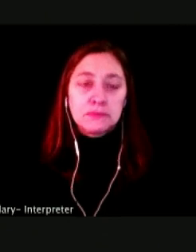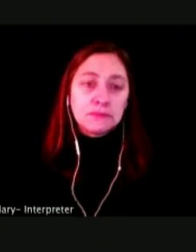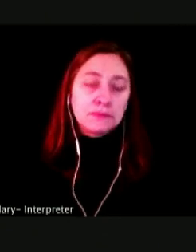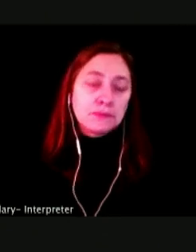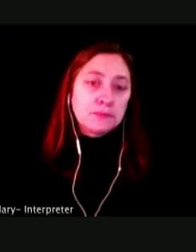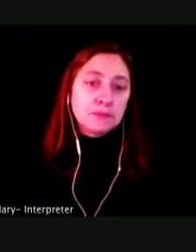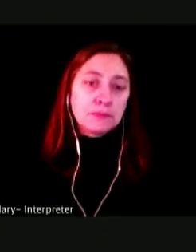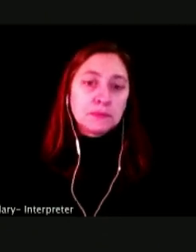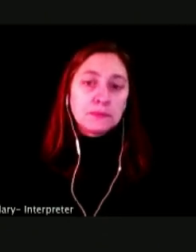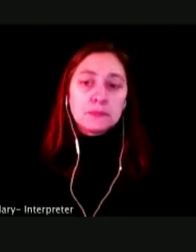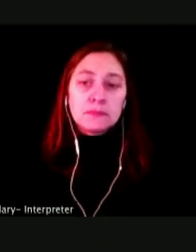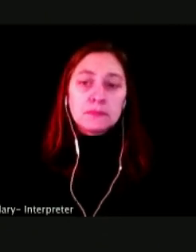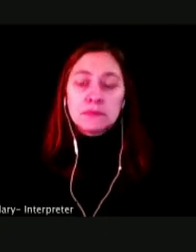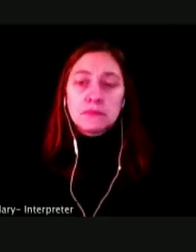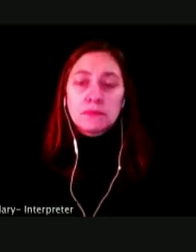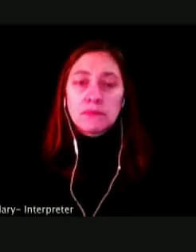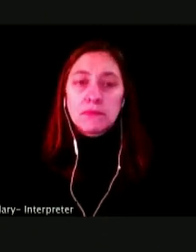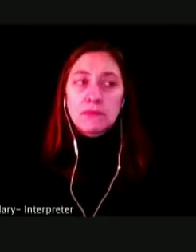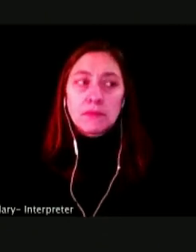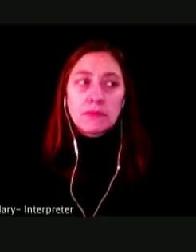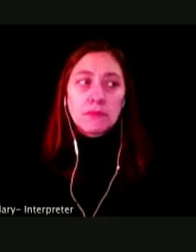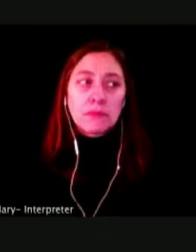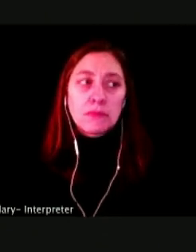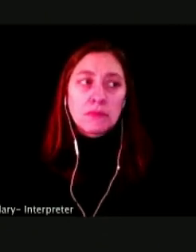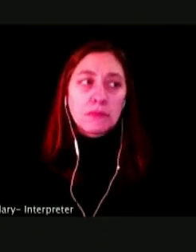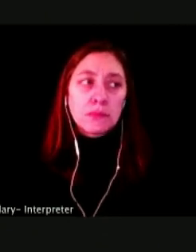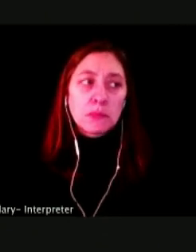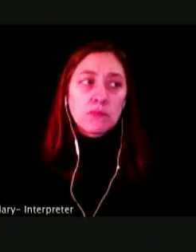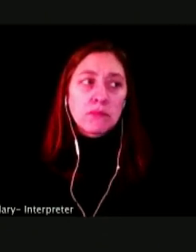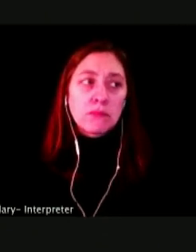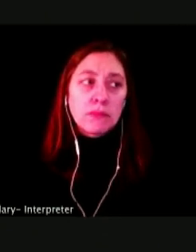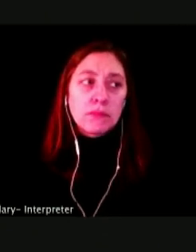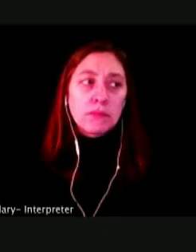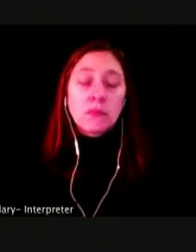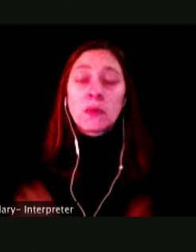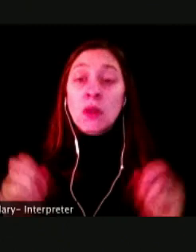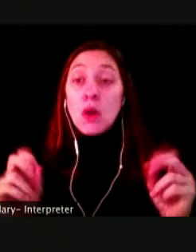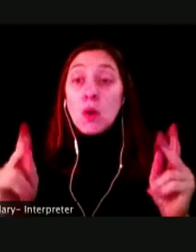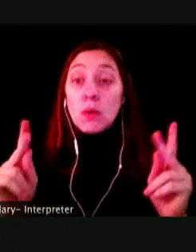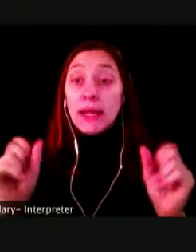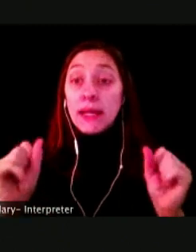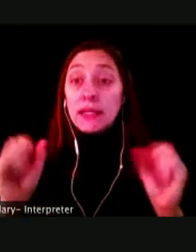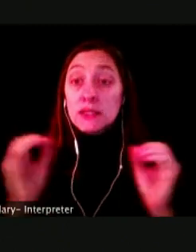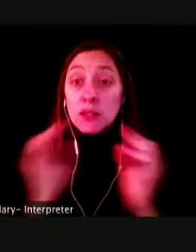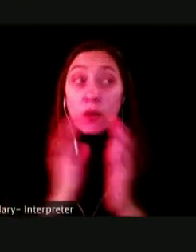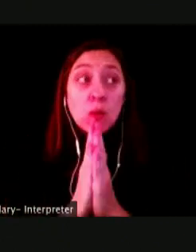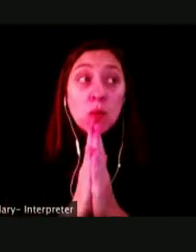ALL RIGHT. WONDERFUL VIDEO.